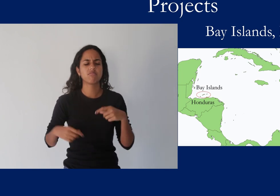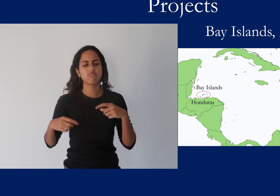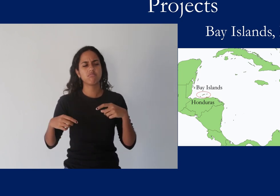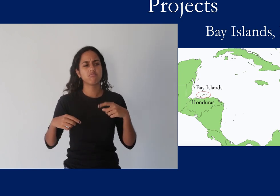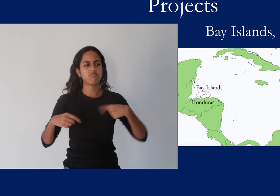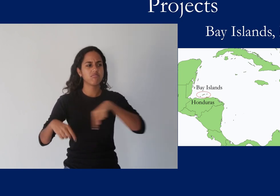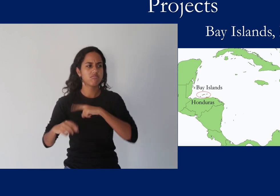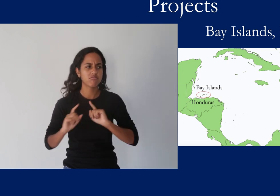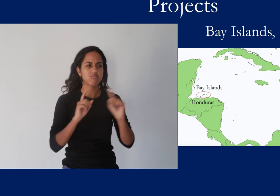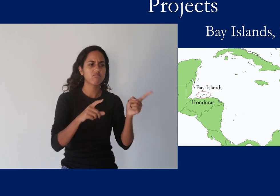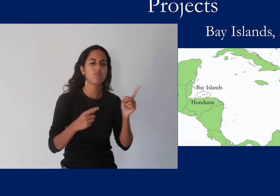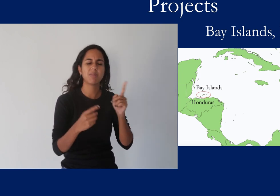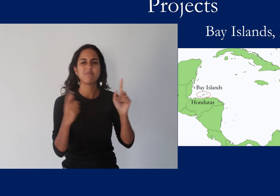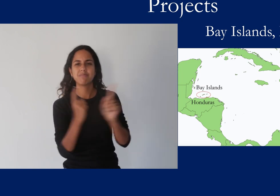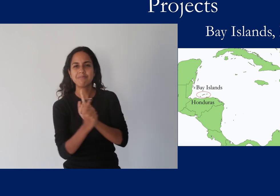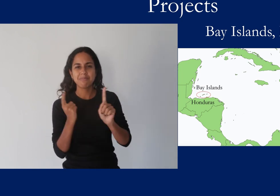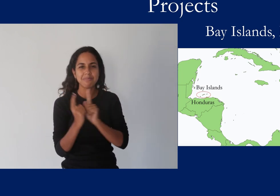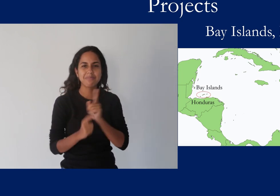Instead we went to the Bay Islands to make connections,